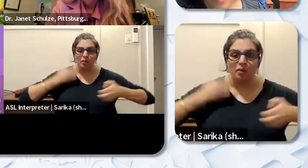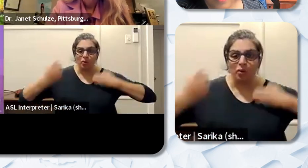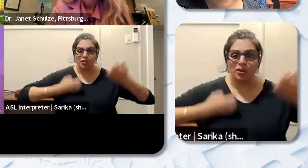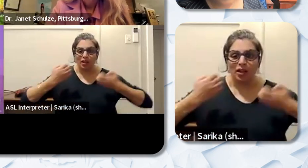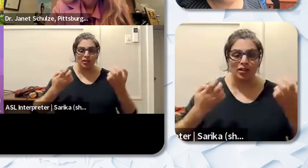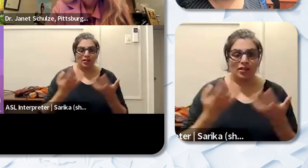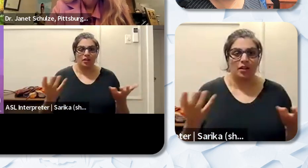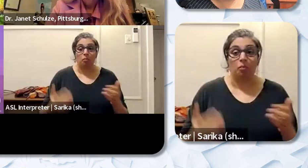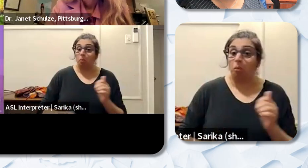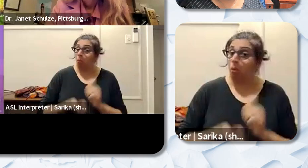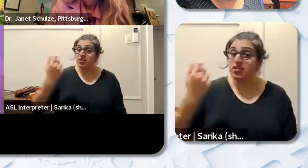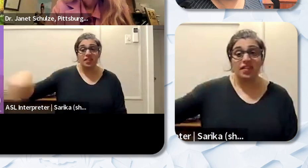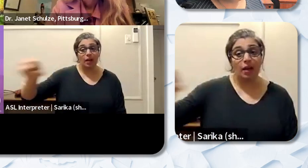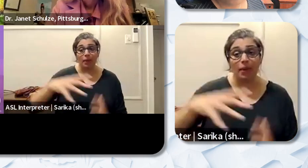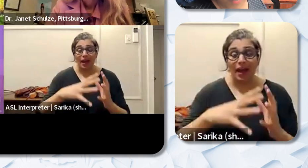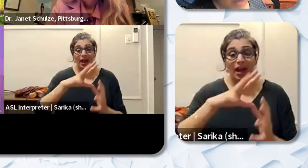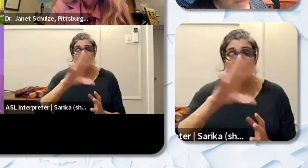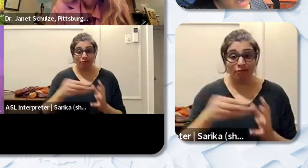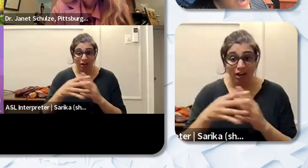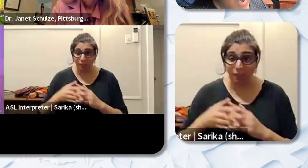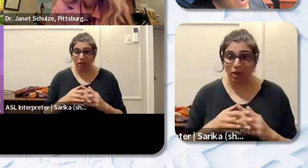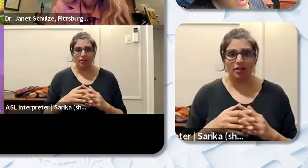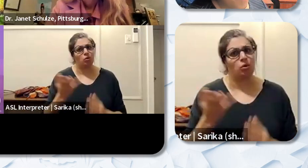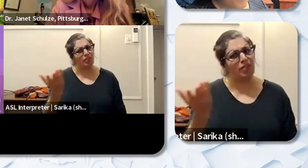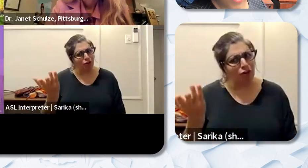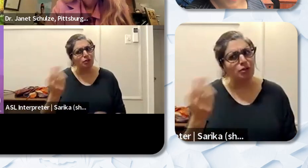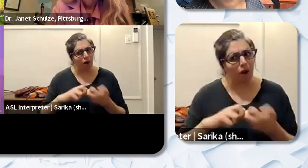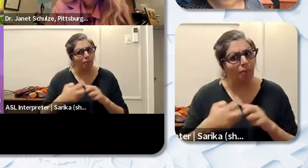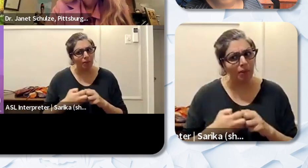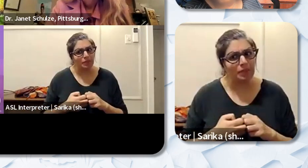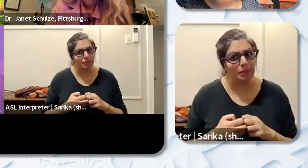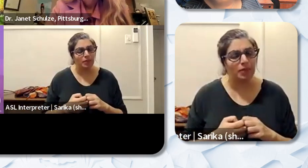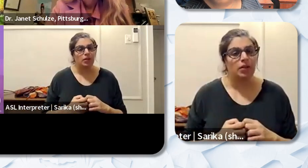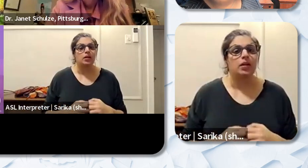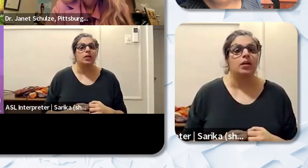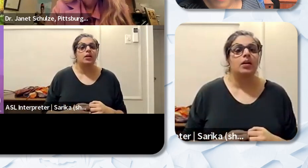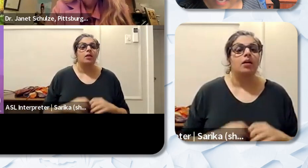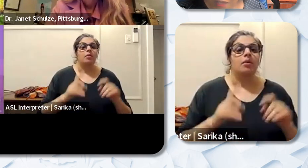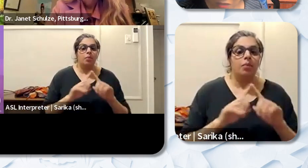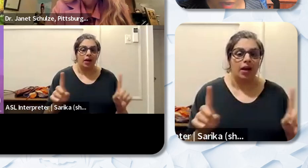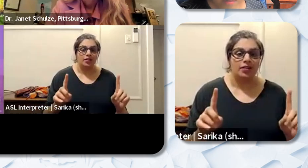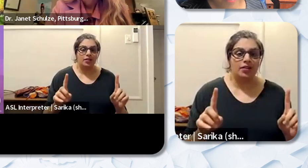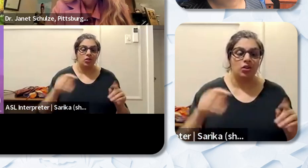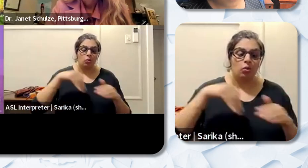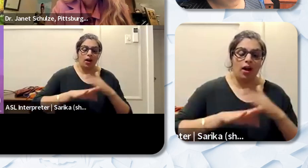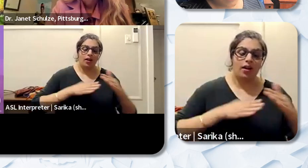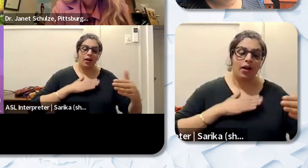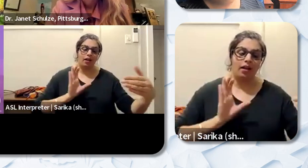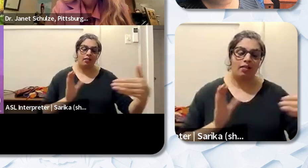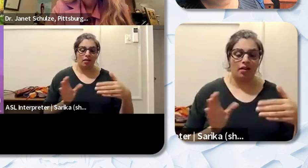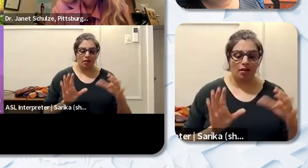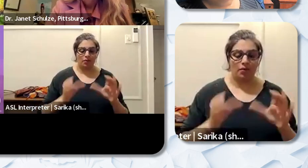American and students of color. But you walk into my classroom I remember it’s in San Francisco. I